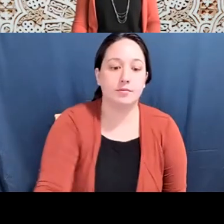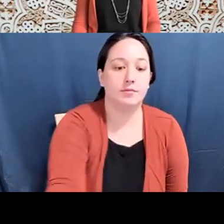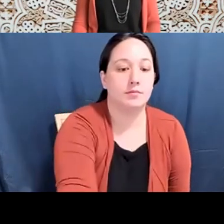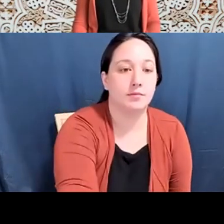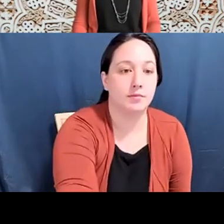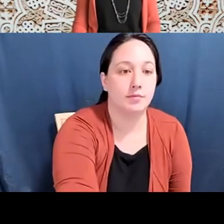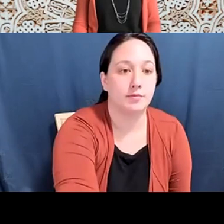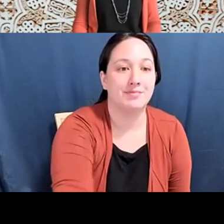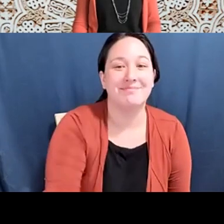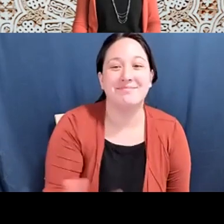Katherine Michel: Good afternoon, everyone.